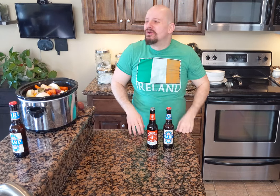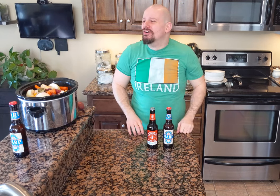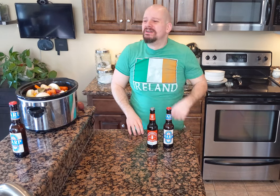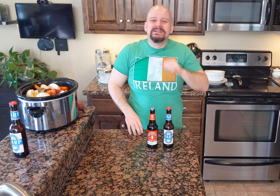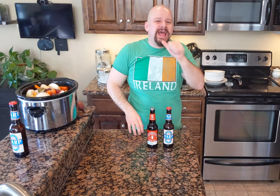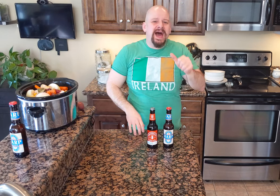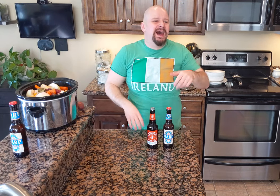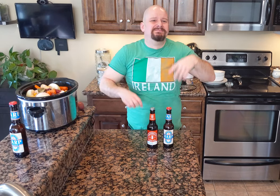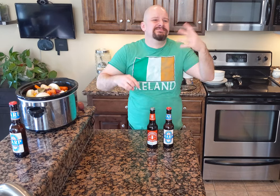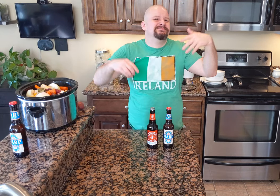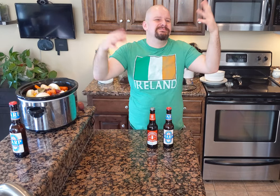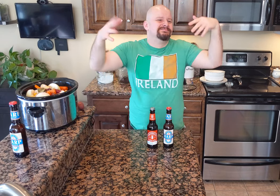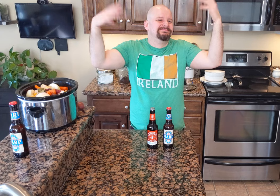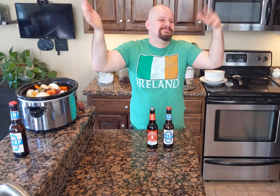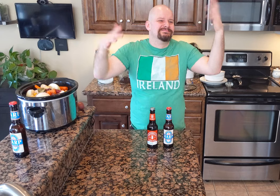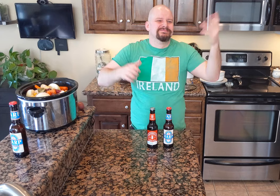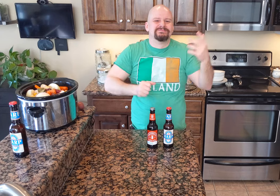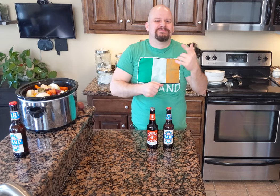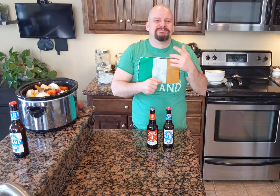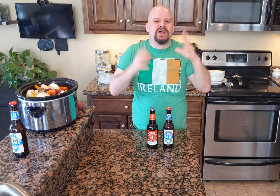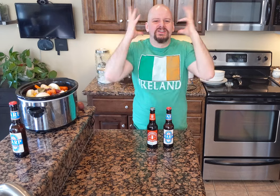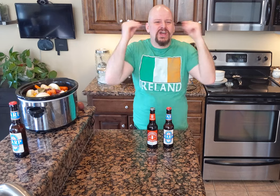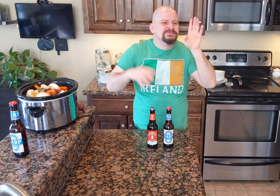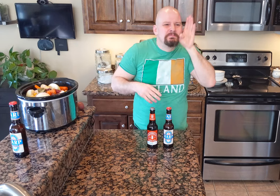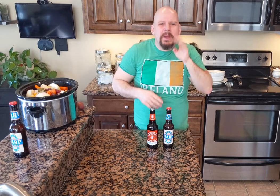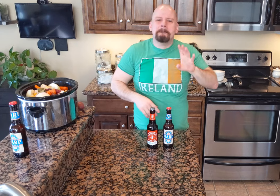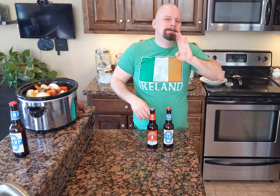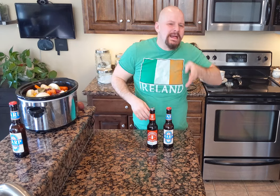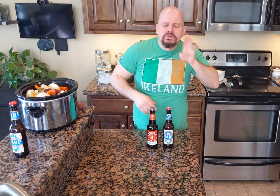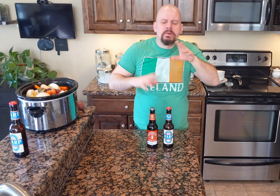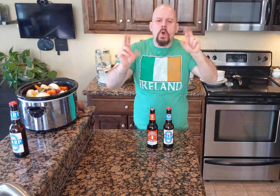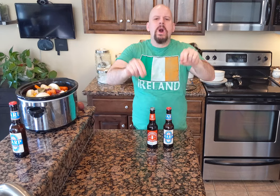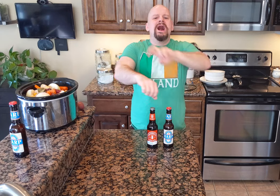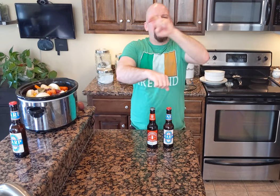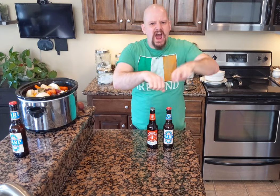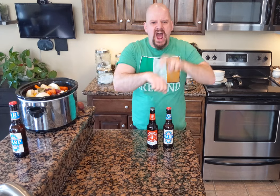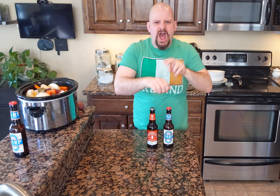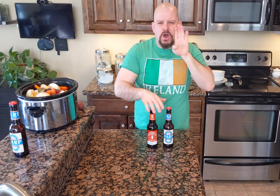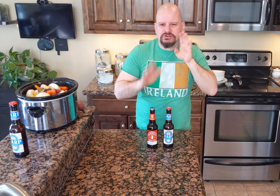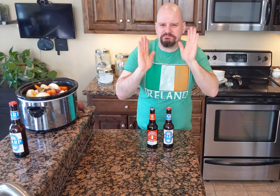Not Dutch beer, or Belgian beer. Irish beer!